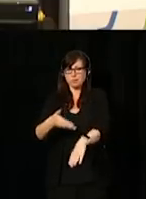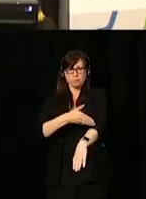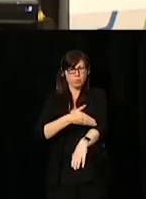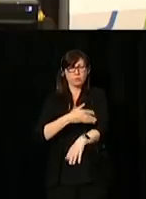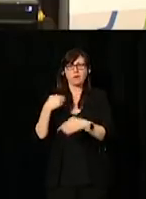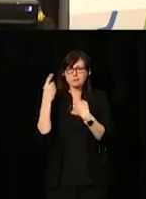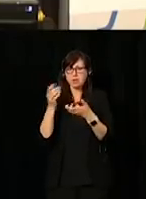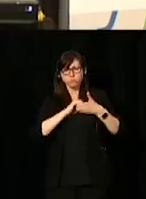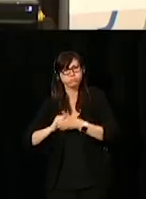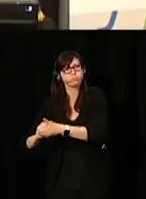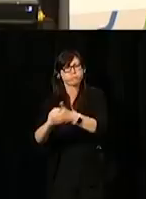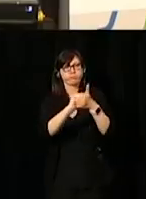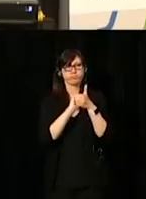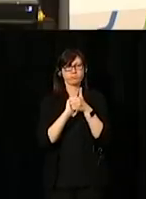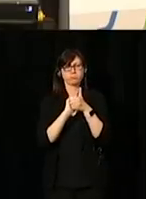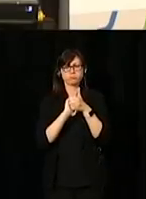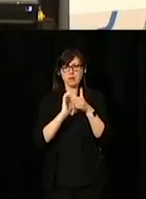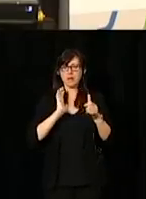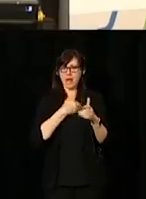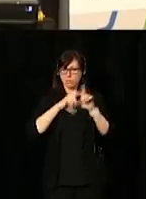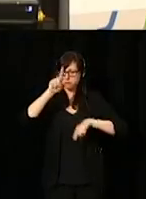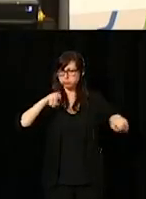respect our differences, protect the vulnerable